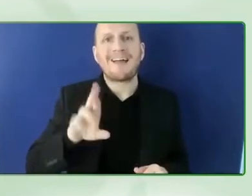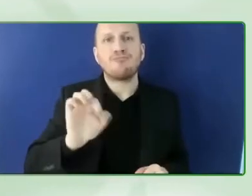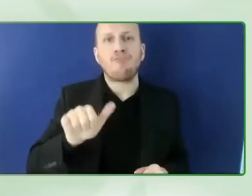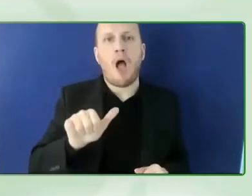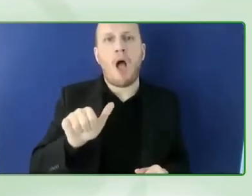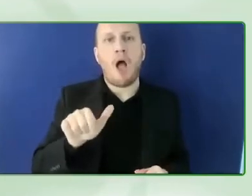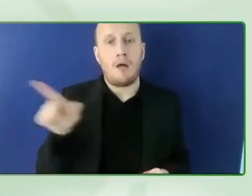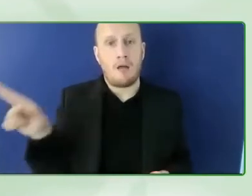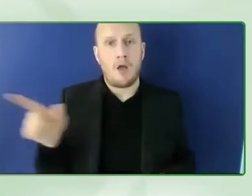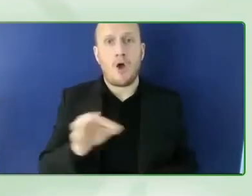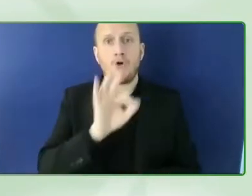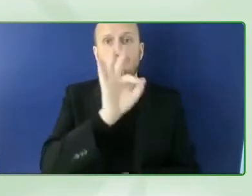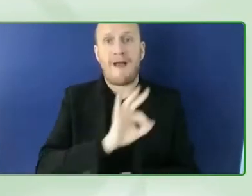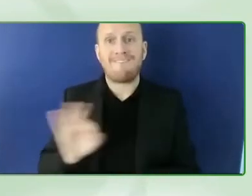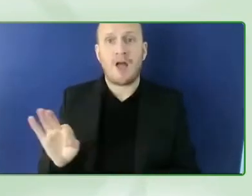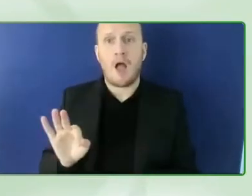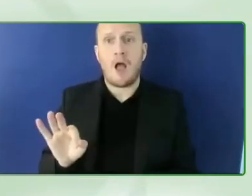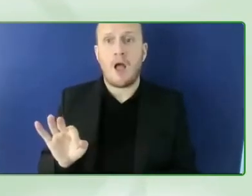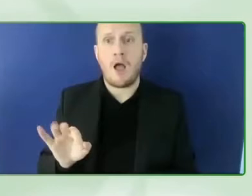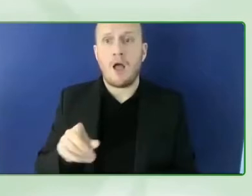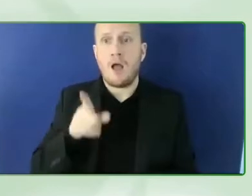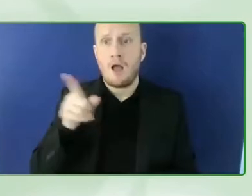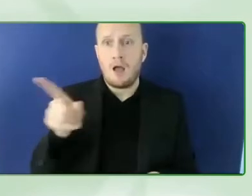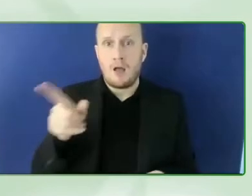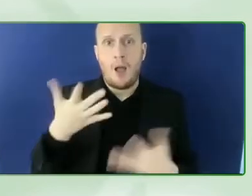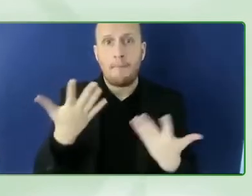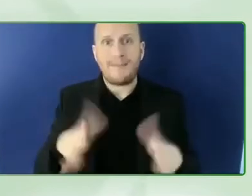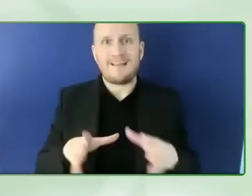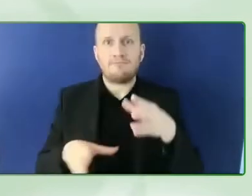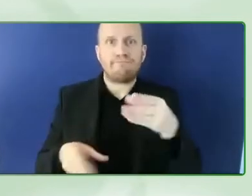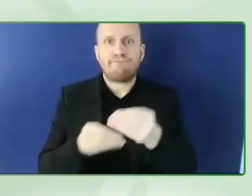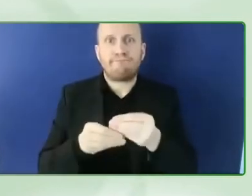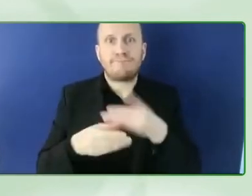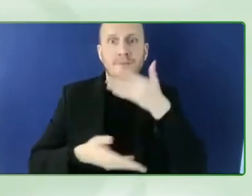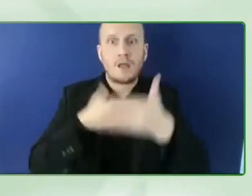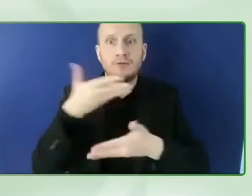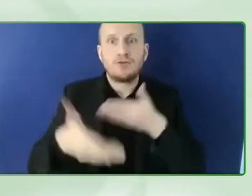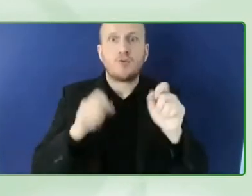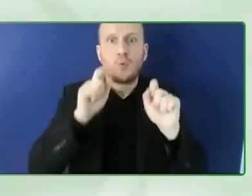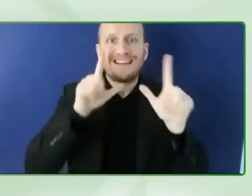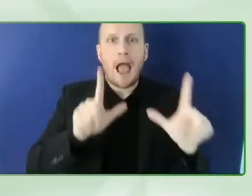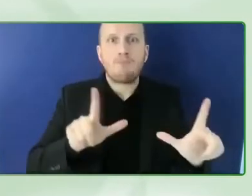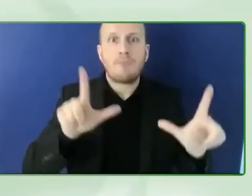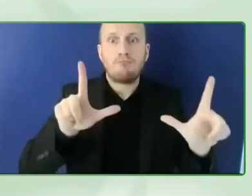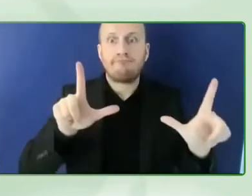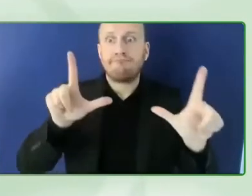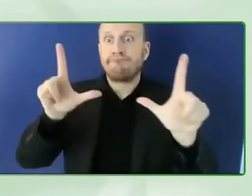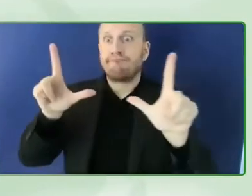this discussion so uh if the camera moves over to the uh to the graphic then petra will give us a